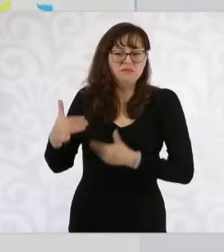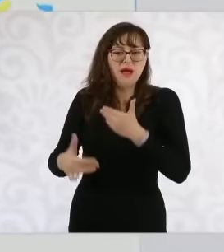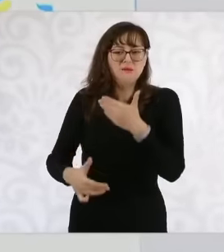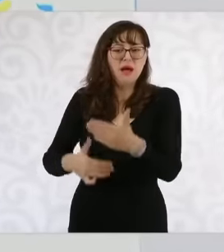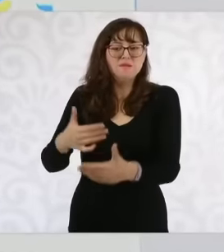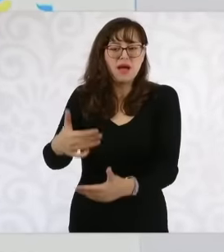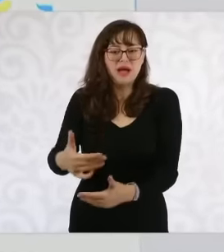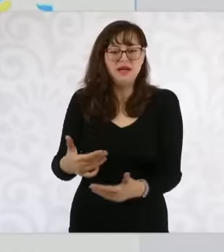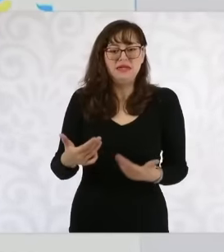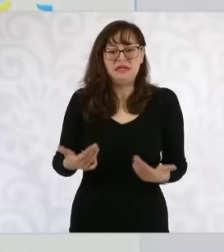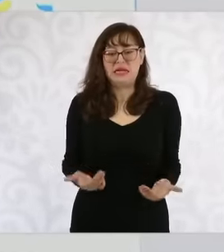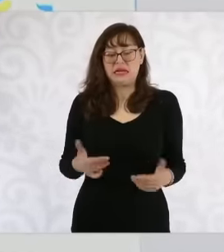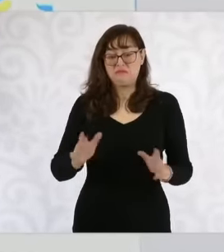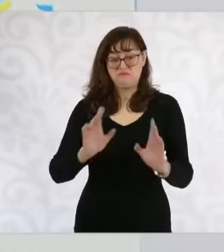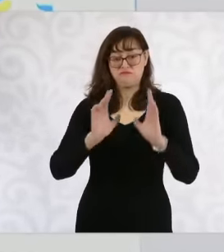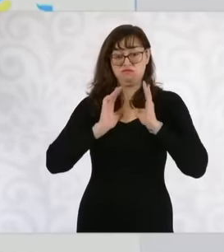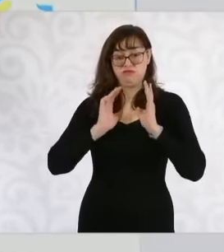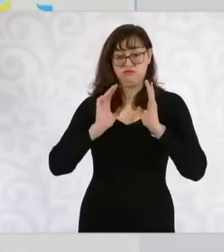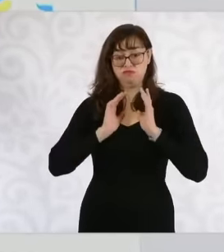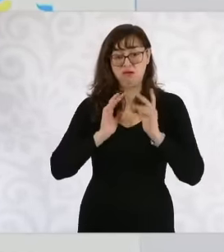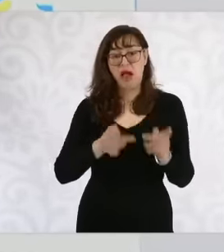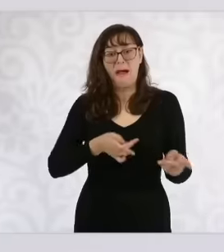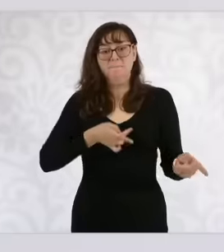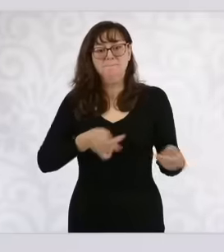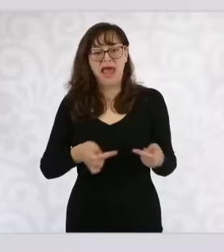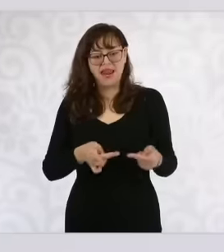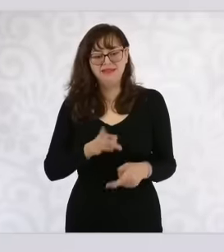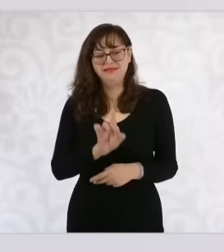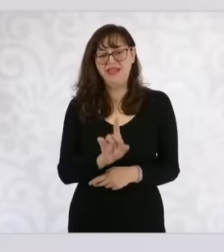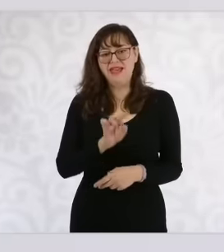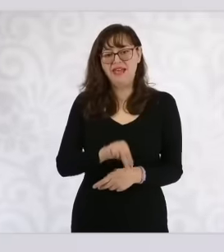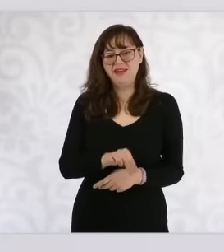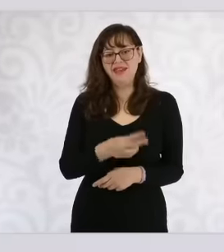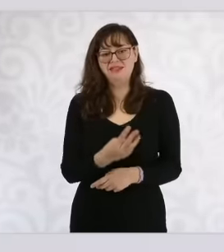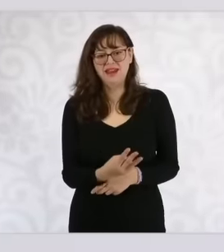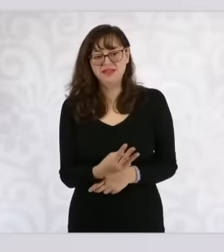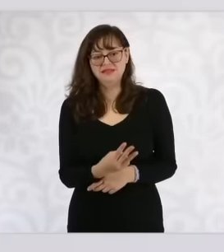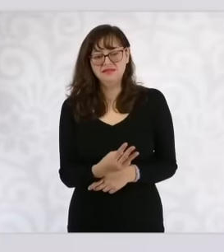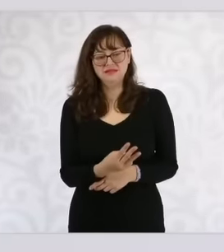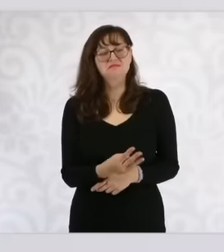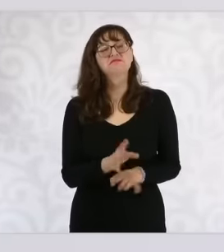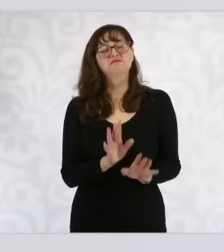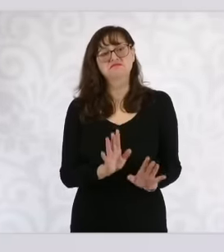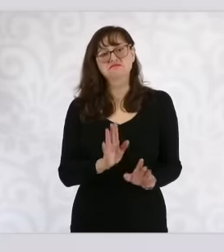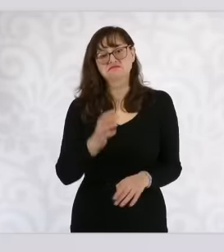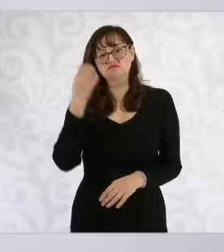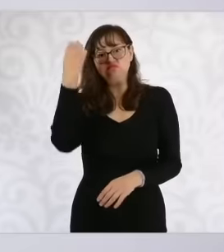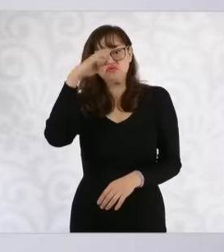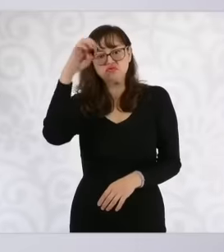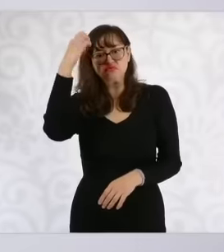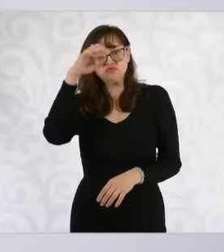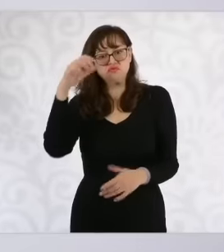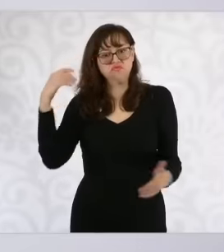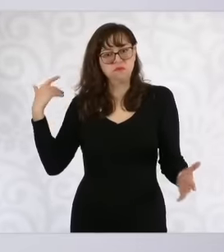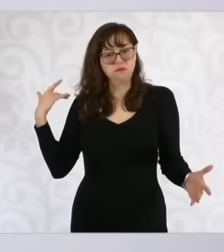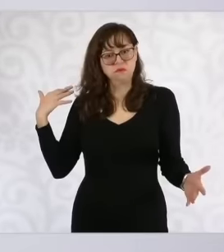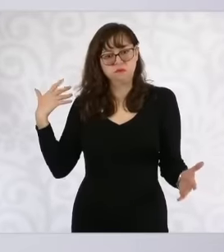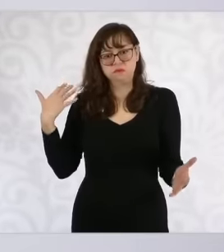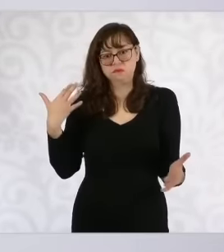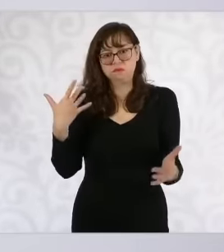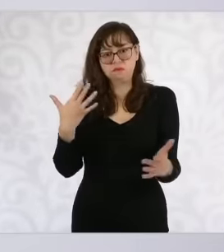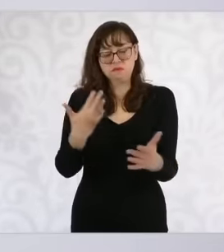N3 plan, which was strengthened over time and was strengthened with President López Obrador of the